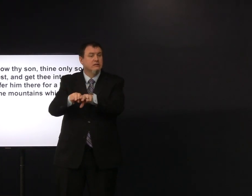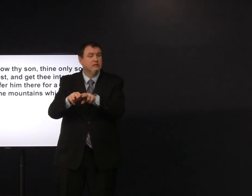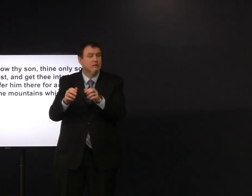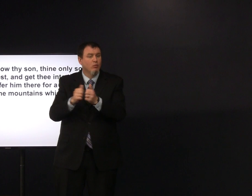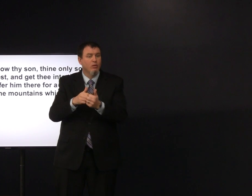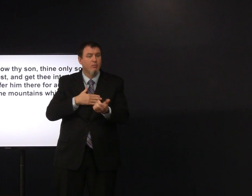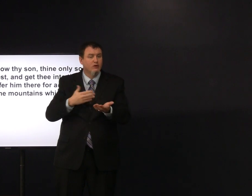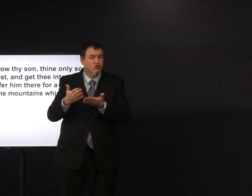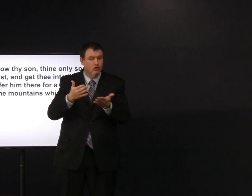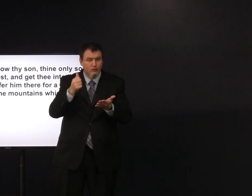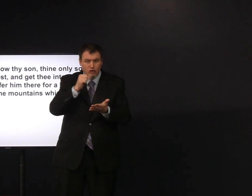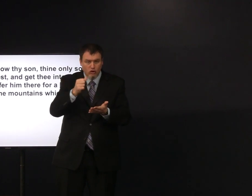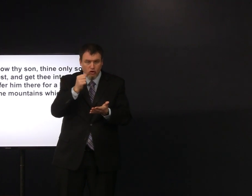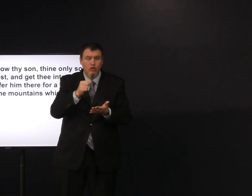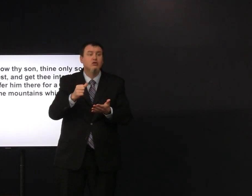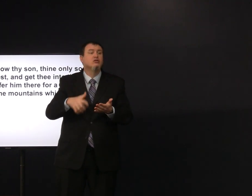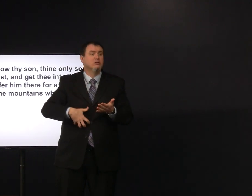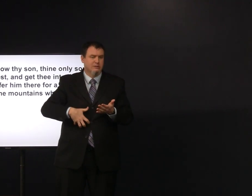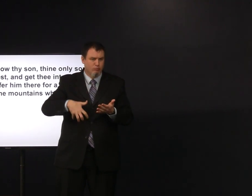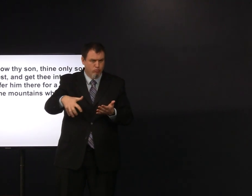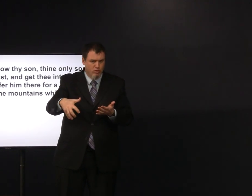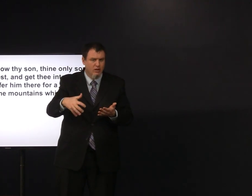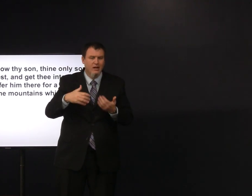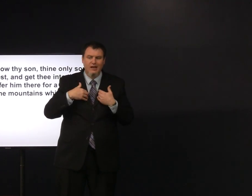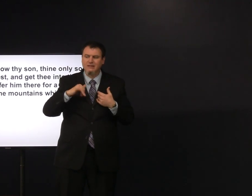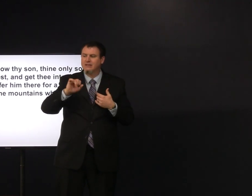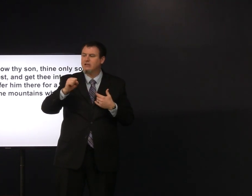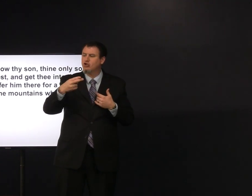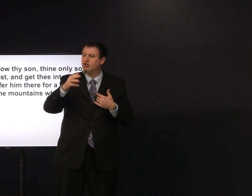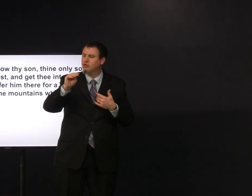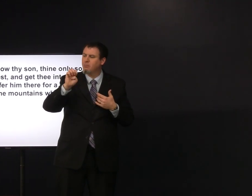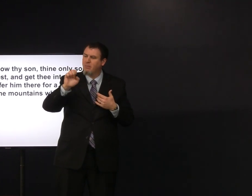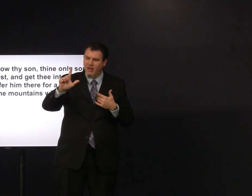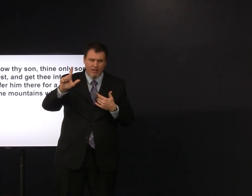since they were old they decided that